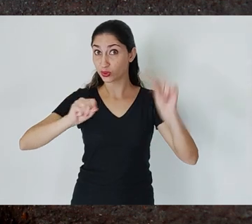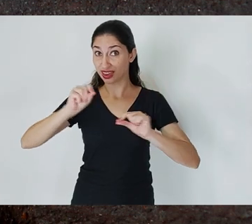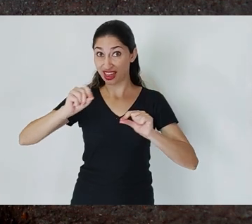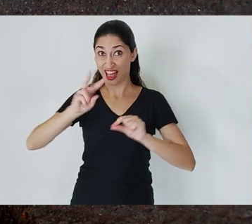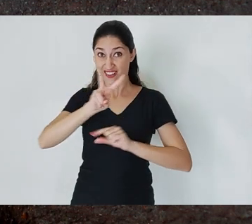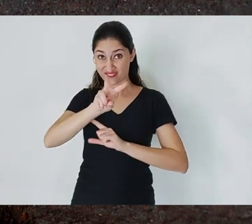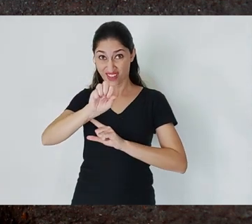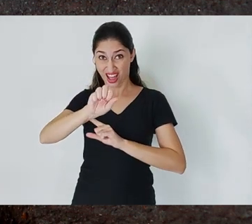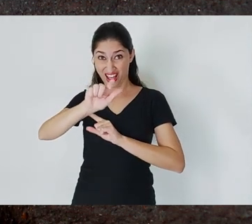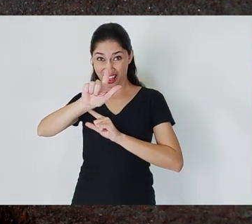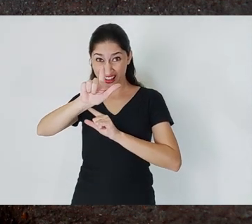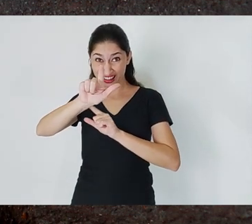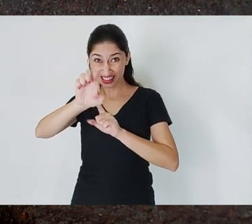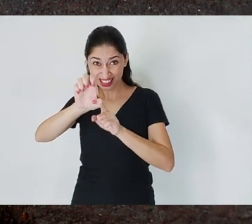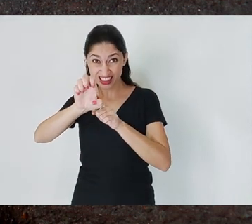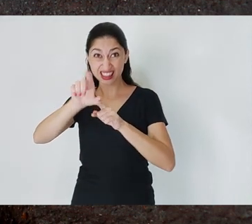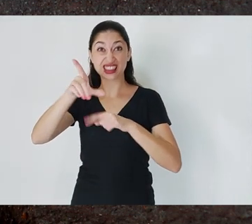Which business has a profit margin of 90%? No business.